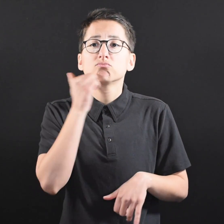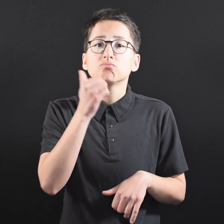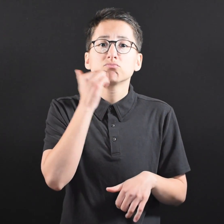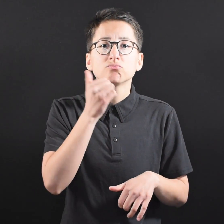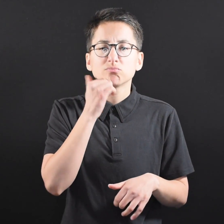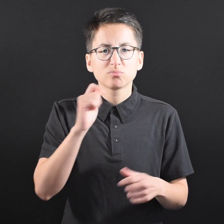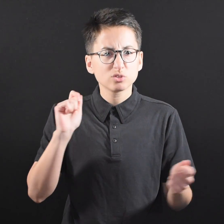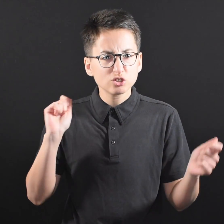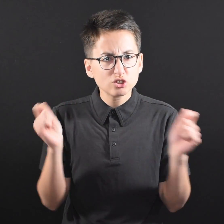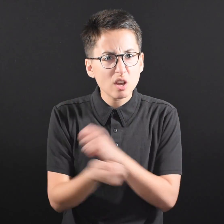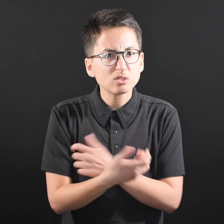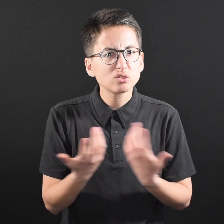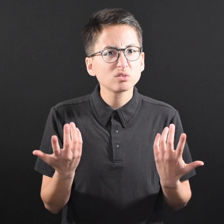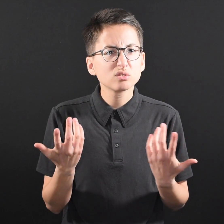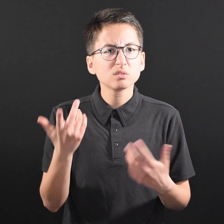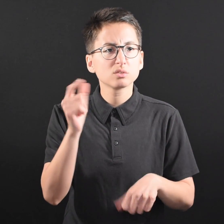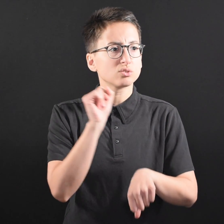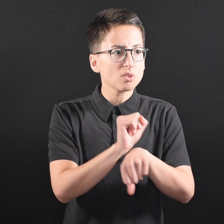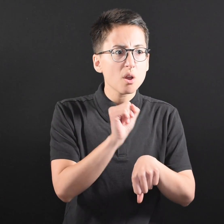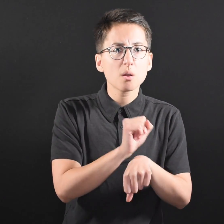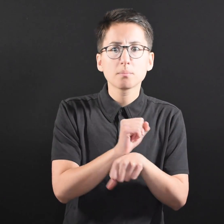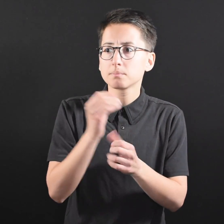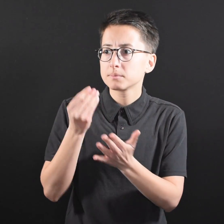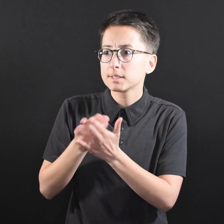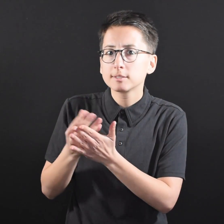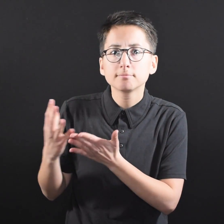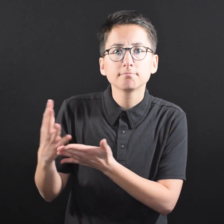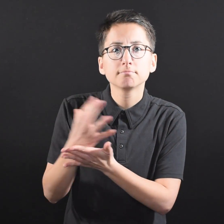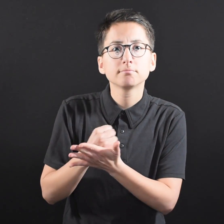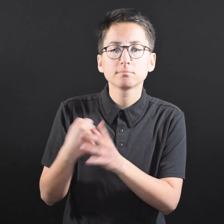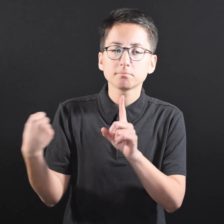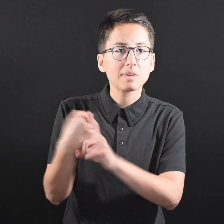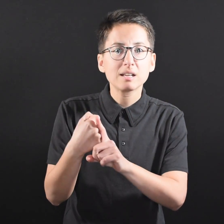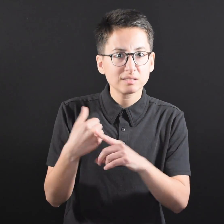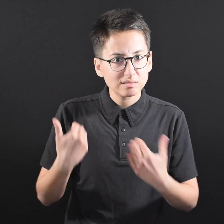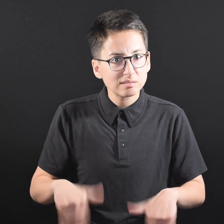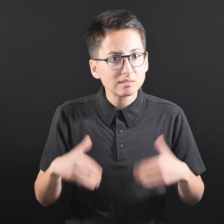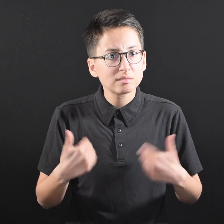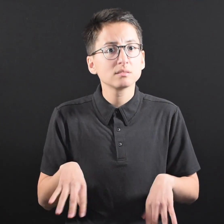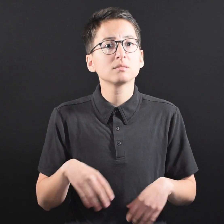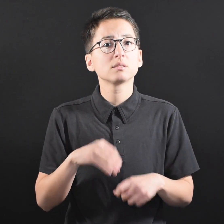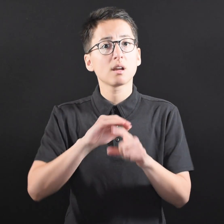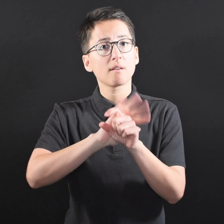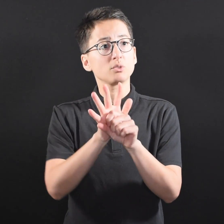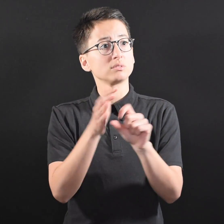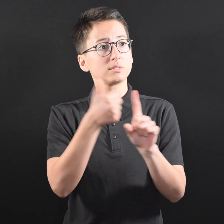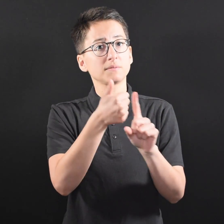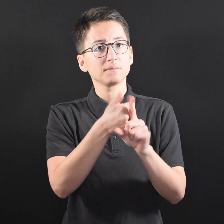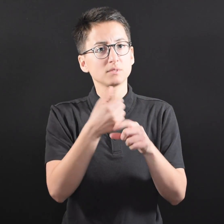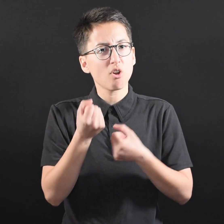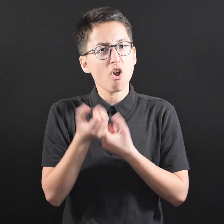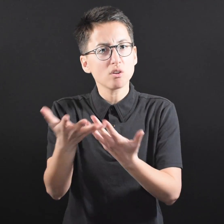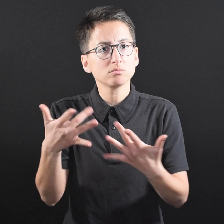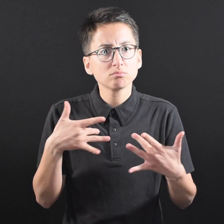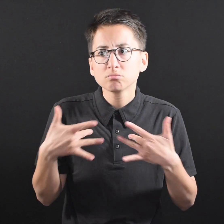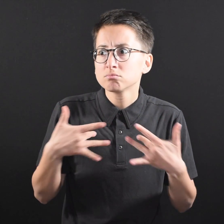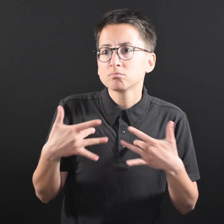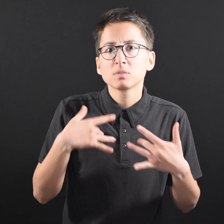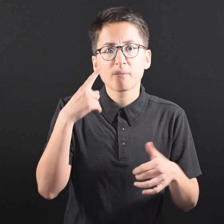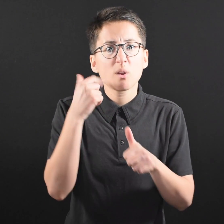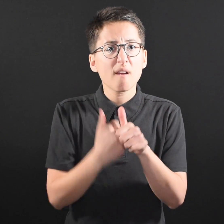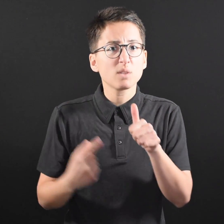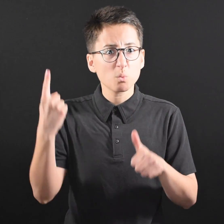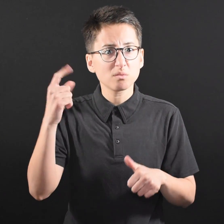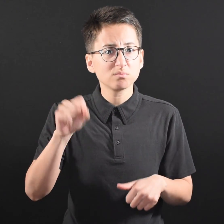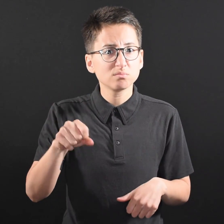changed, jobs and incomes impacted, and the existence of the virus itself causes concern